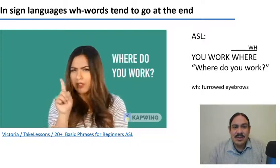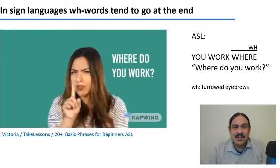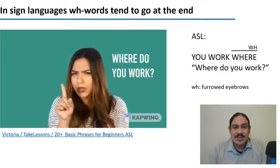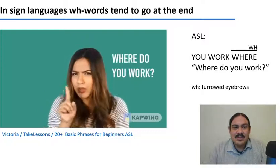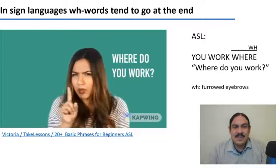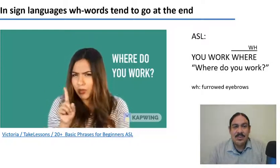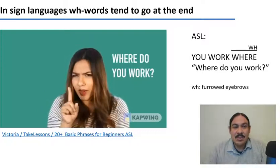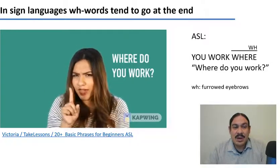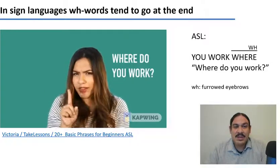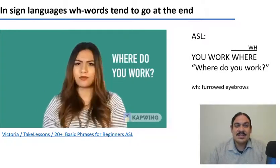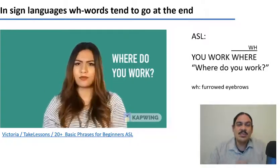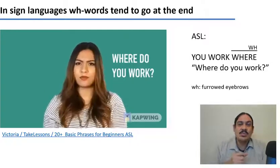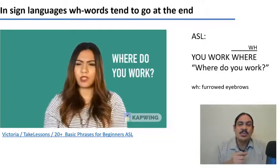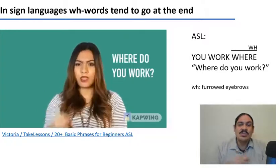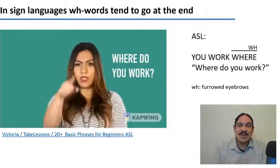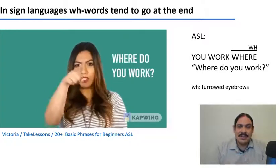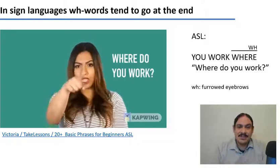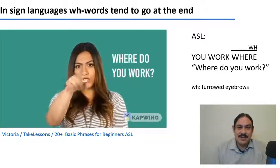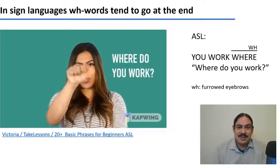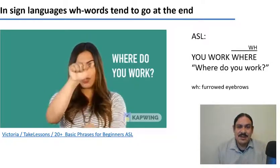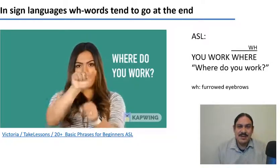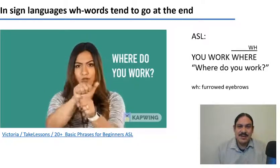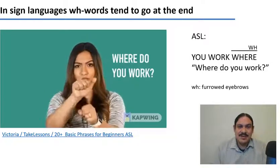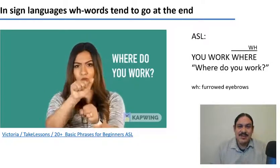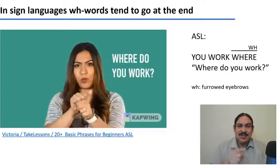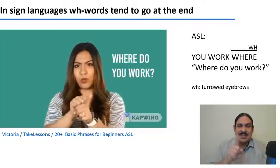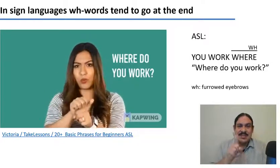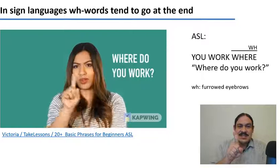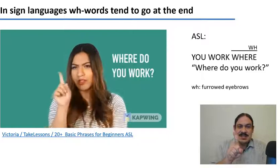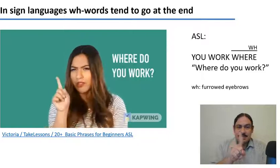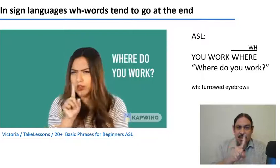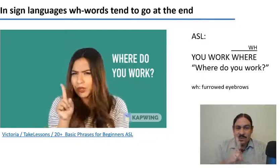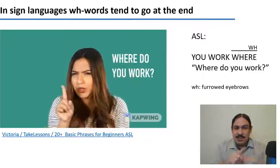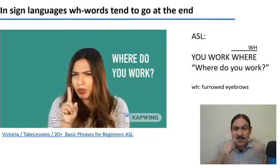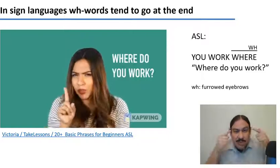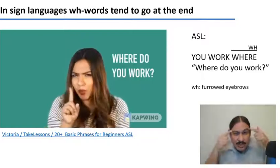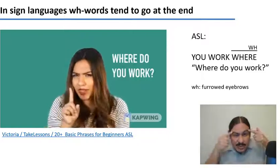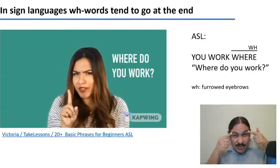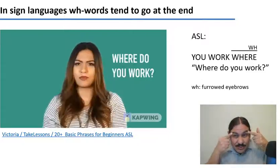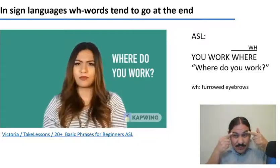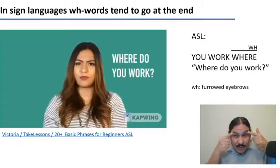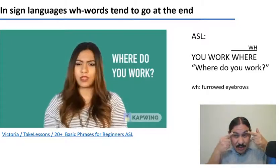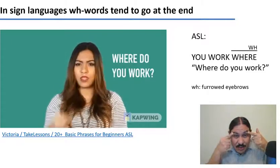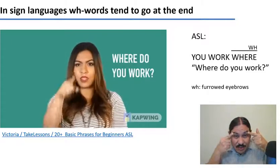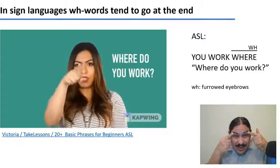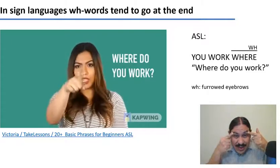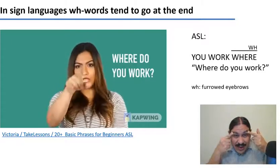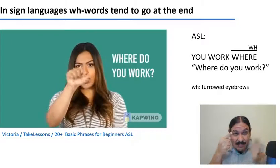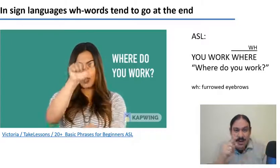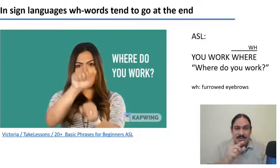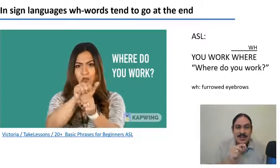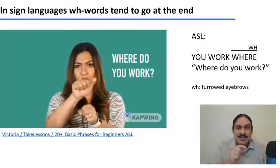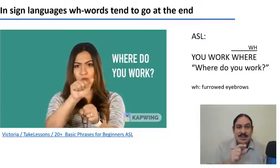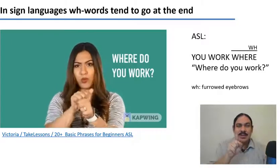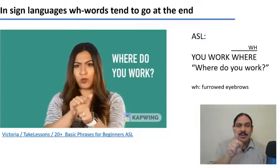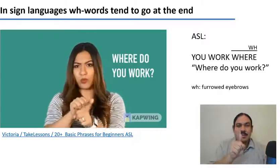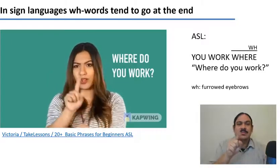as you can see where is composed of this